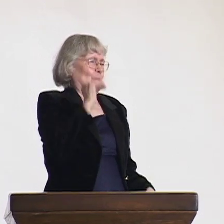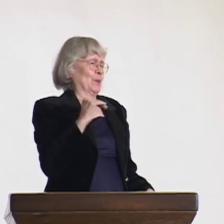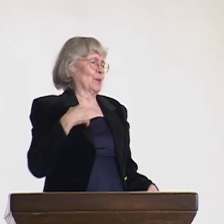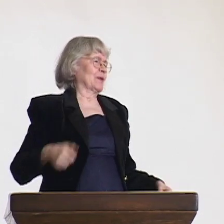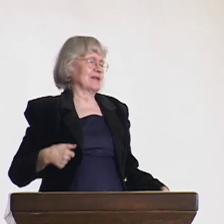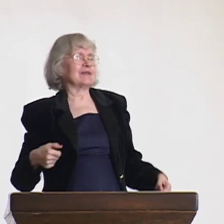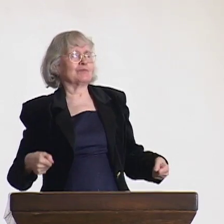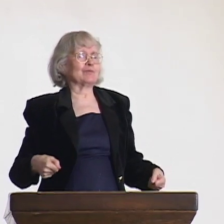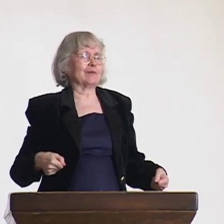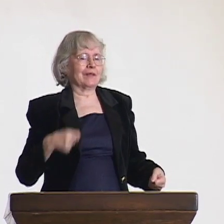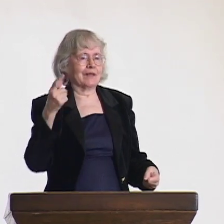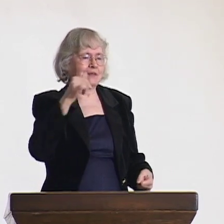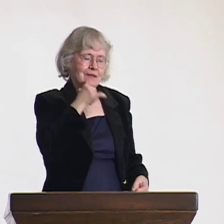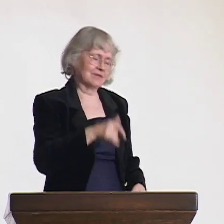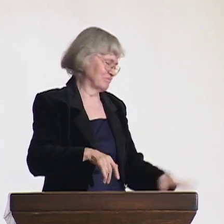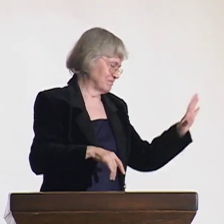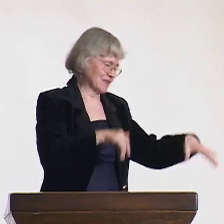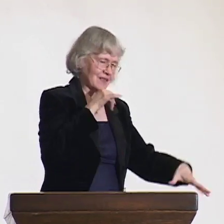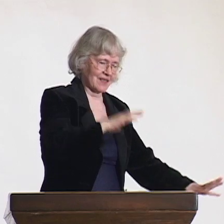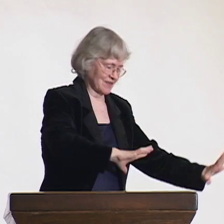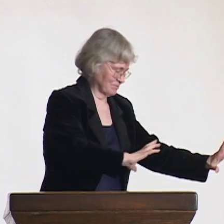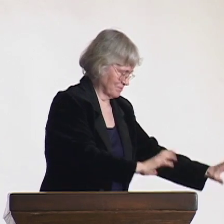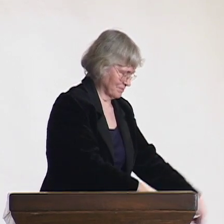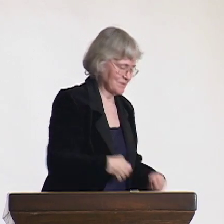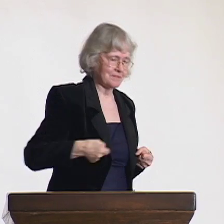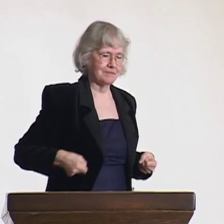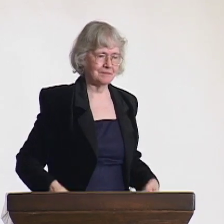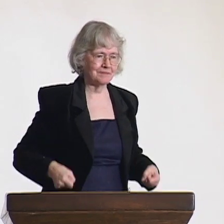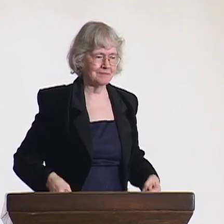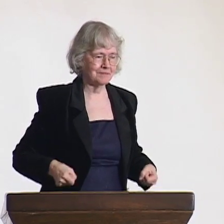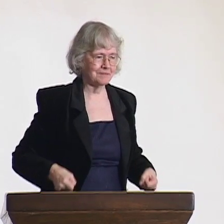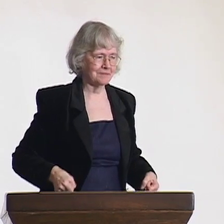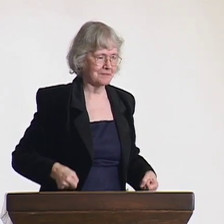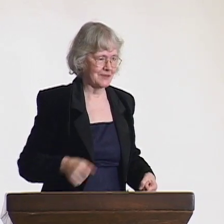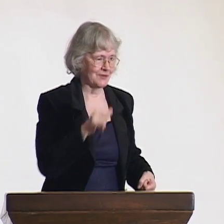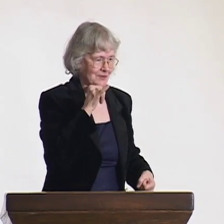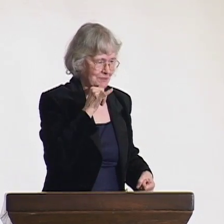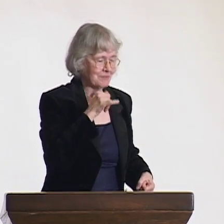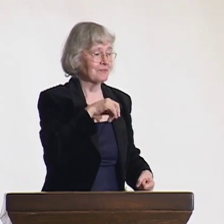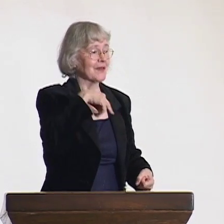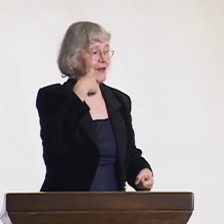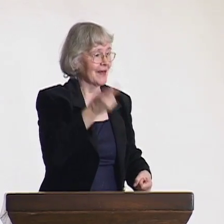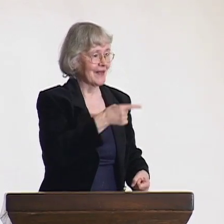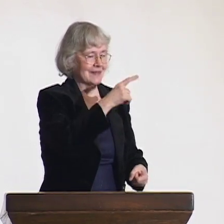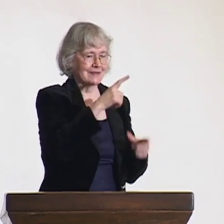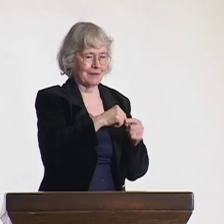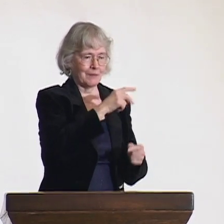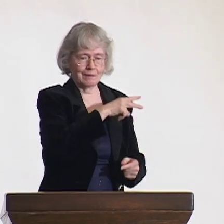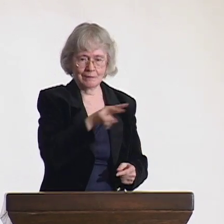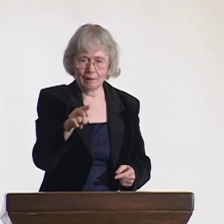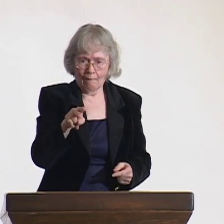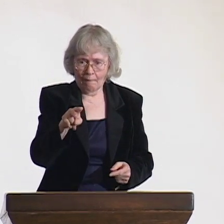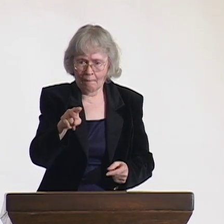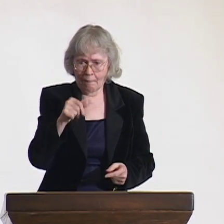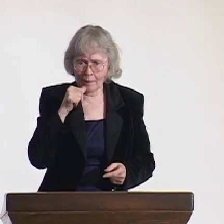I can carry my own baggage. Yerker wouldn't have it. He picked up my baggage to carry it for me.